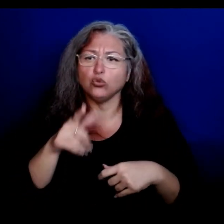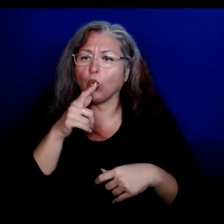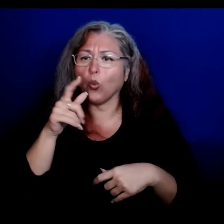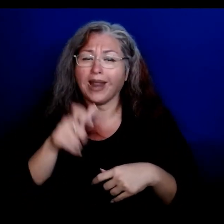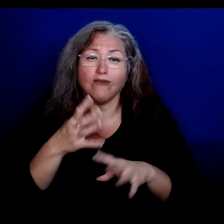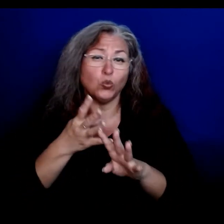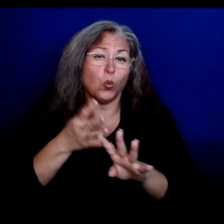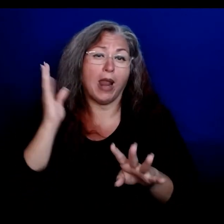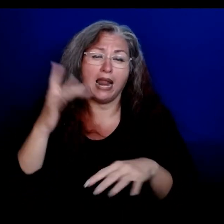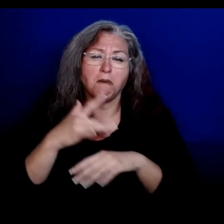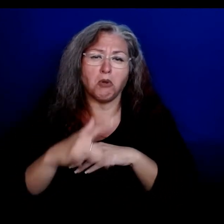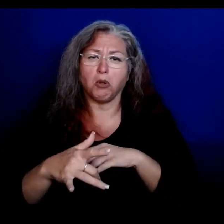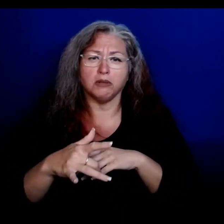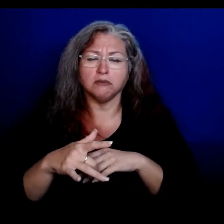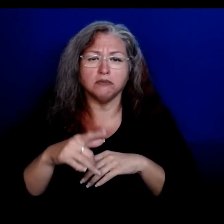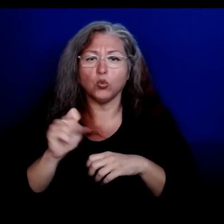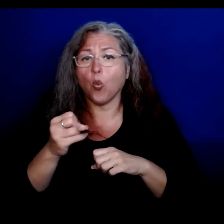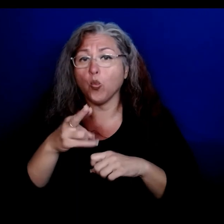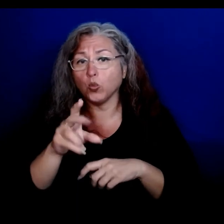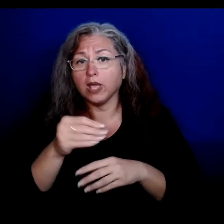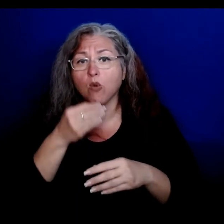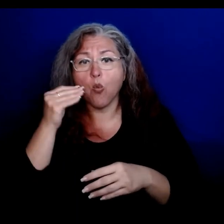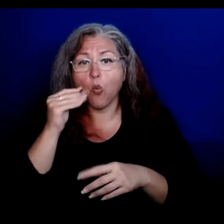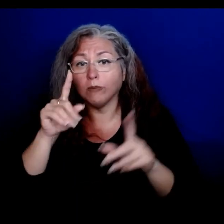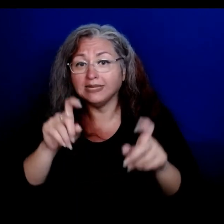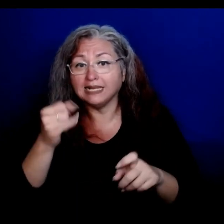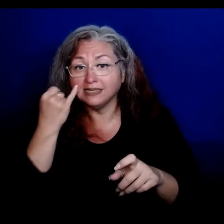to line up early. Or use a home test kit if you have one.